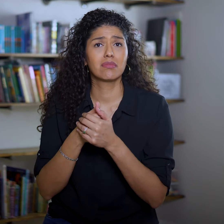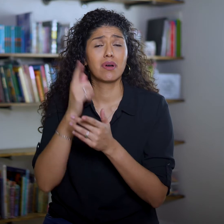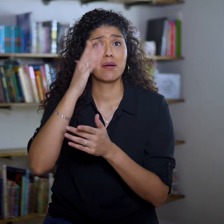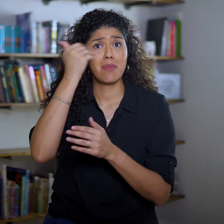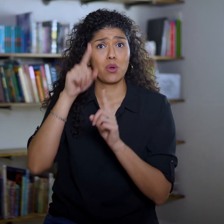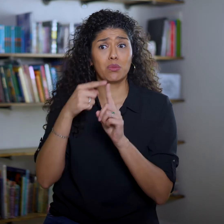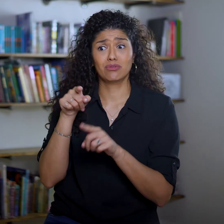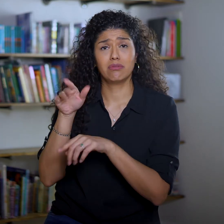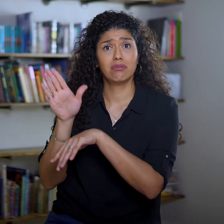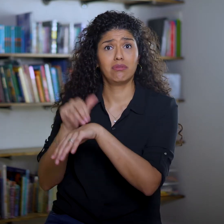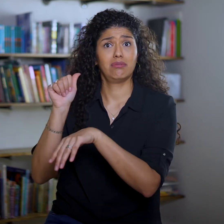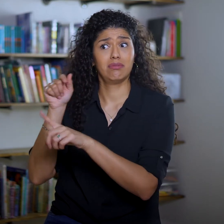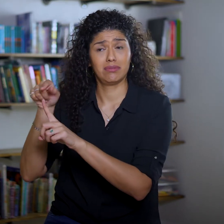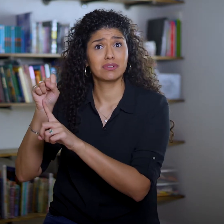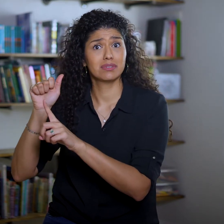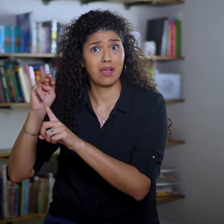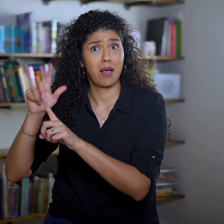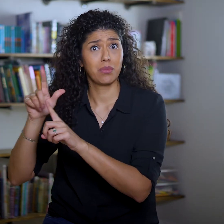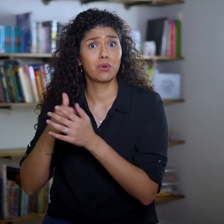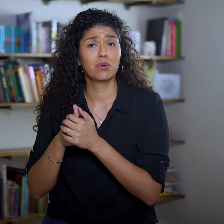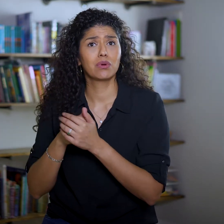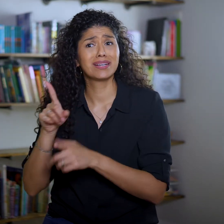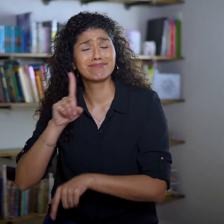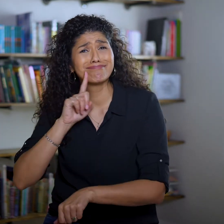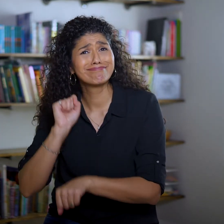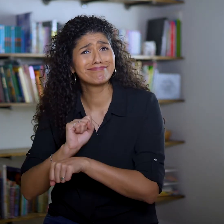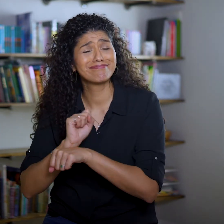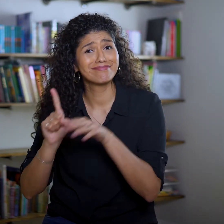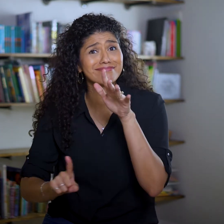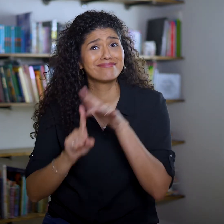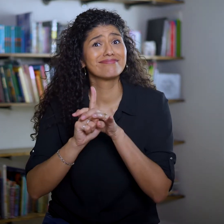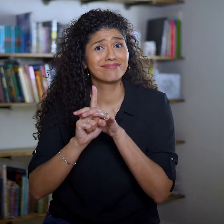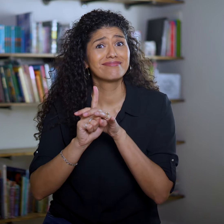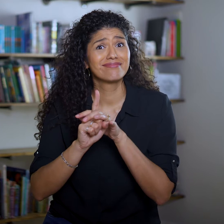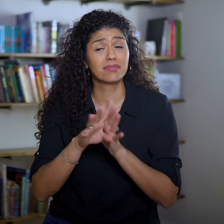because when she calls Samuel he actually shows up,